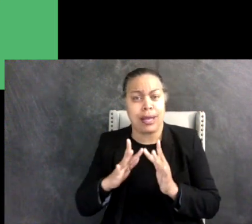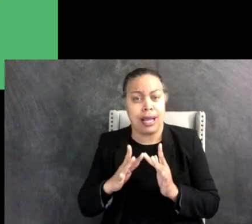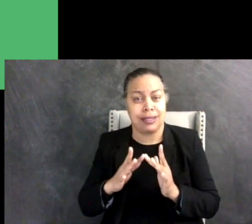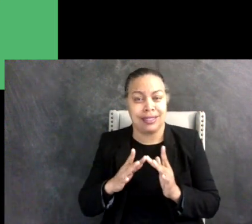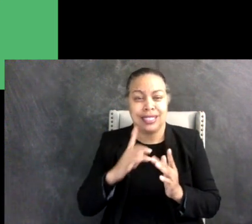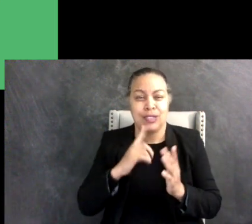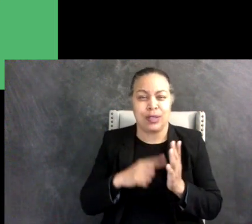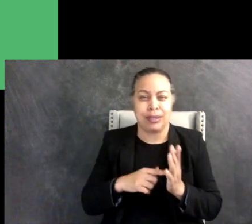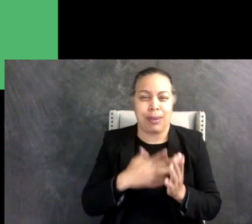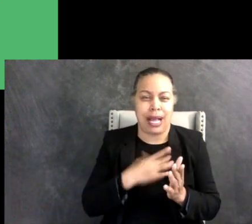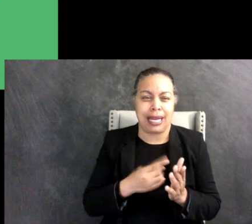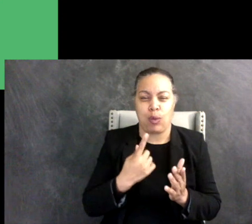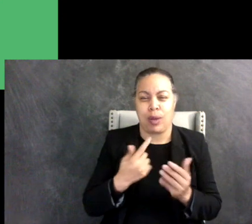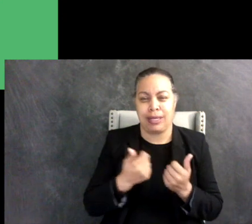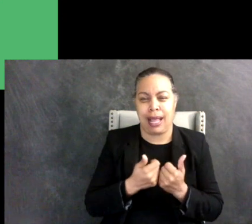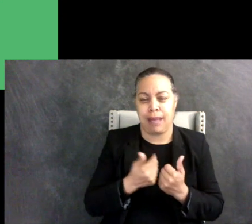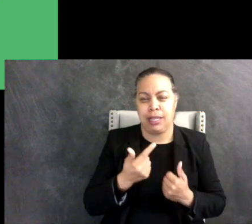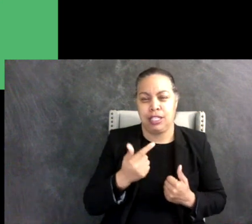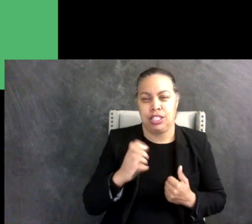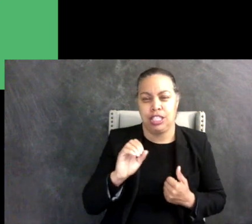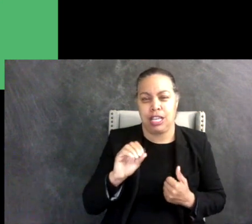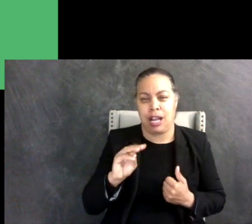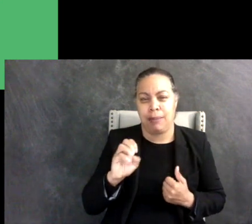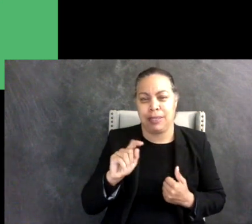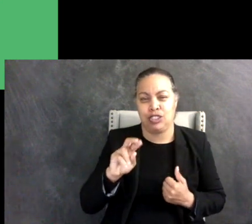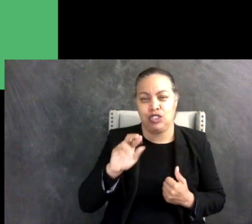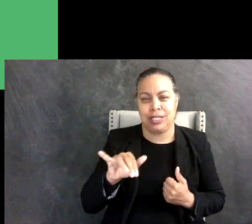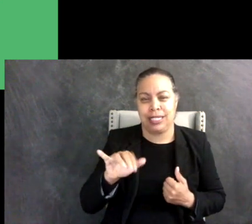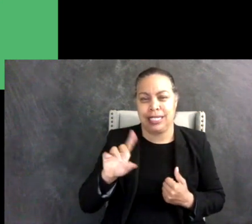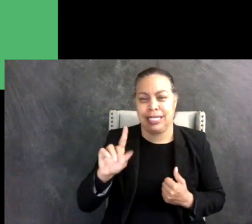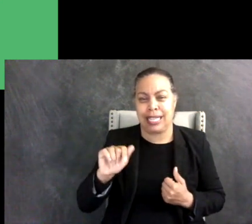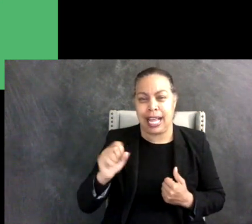game called Geometry Dash and I have followed some Youtubers to make videos about gaming,